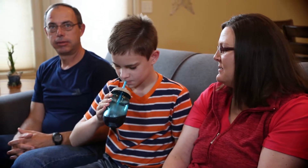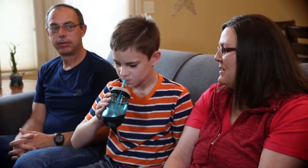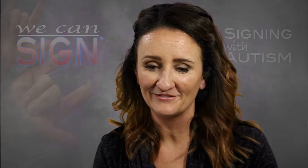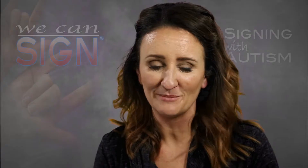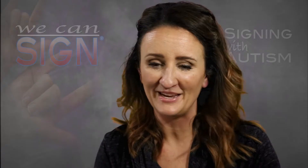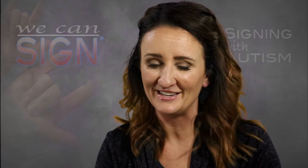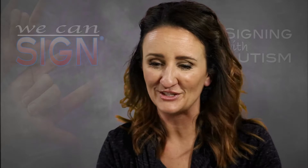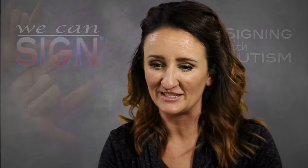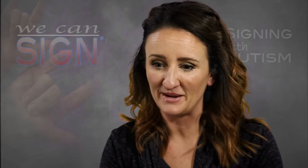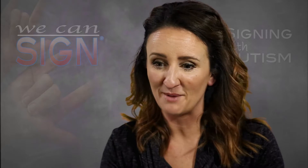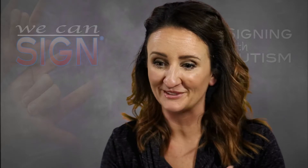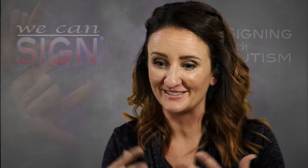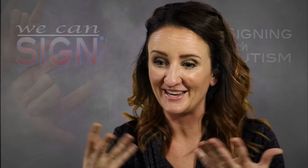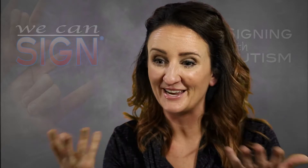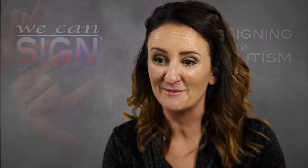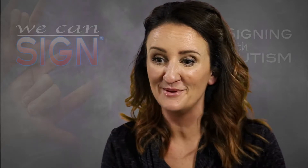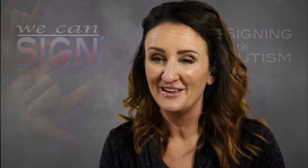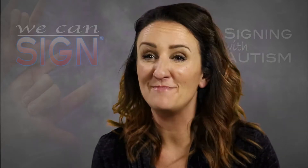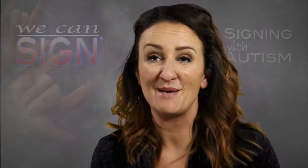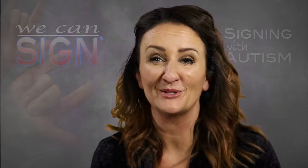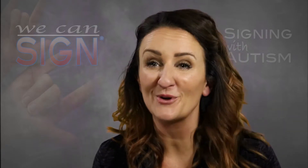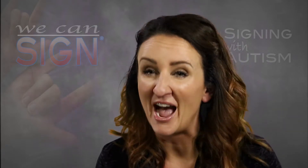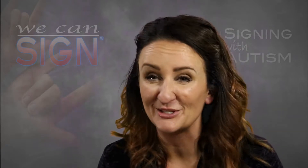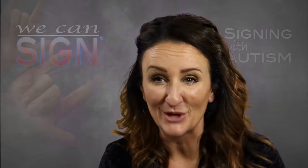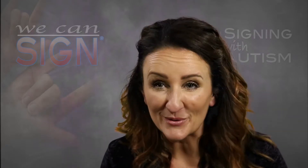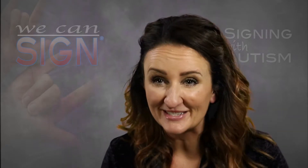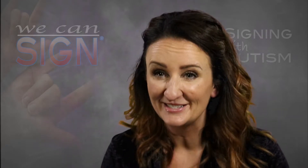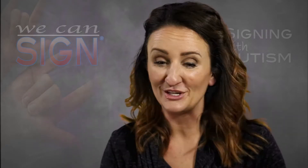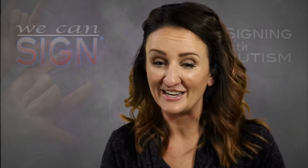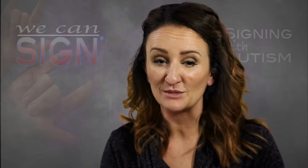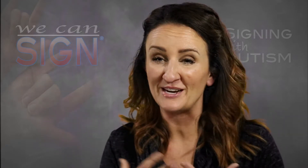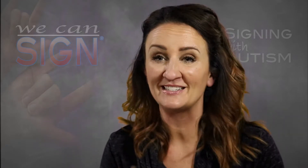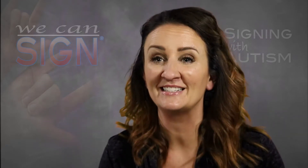sign. To see him be able to crack jokes, to express his